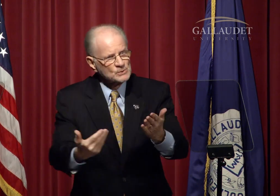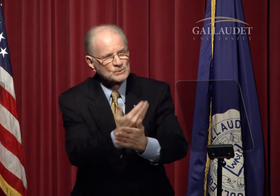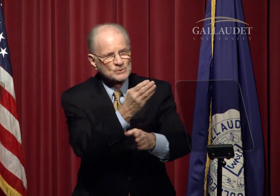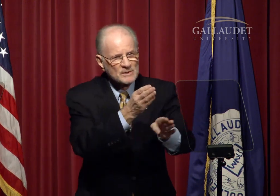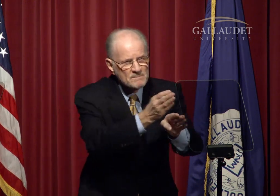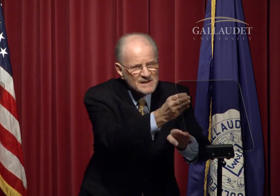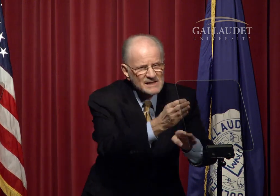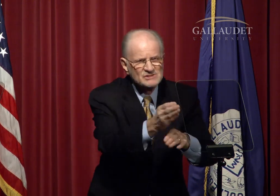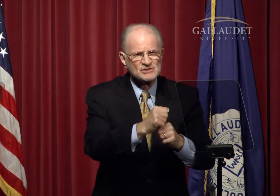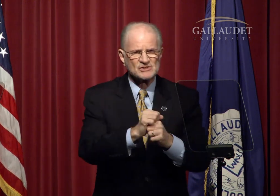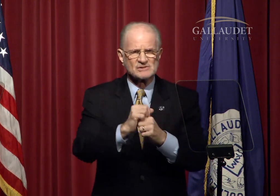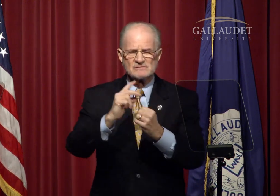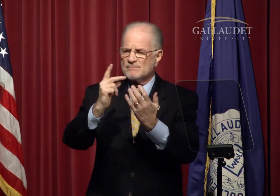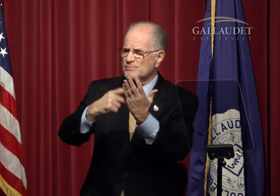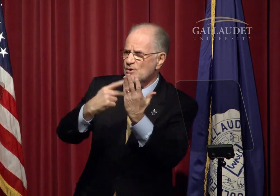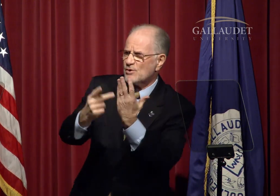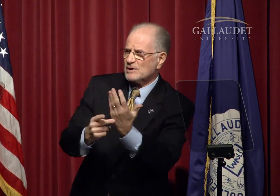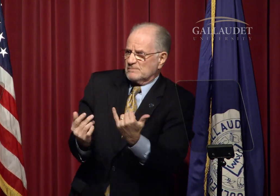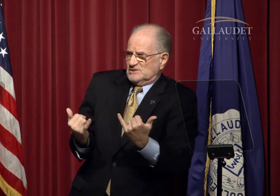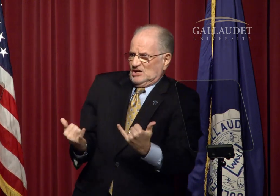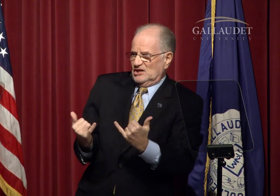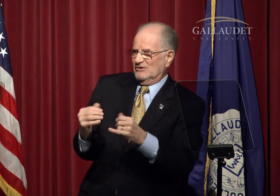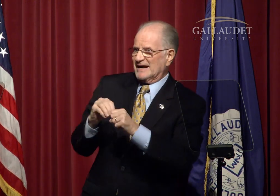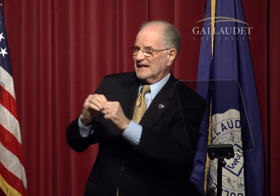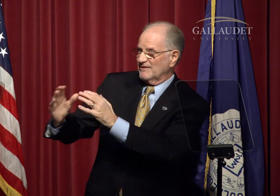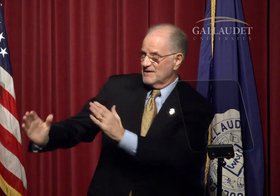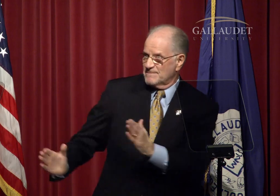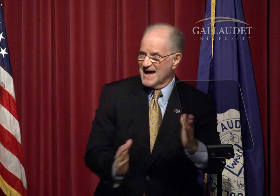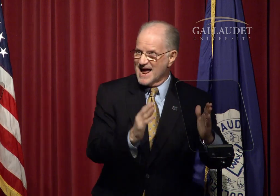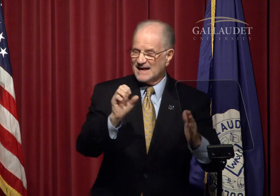to launch new majors and programs currently